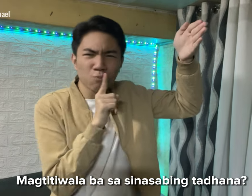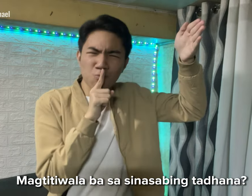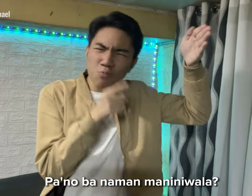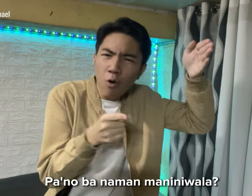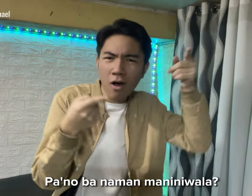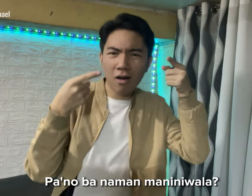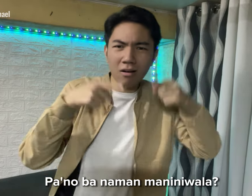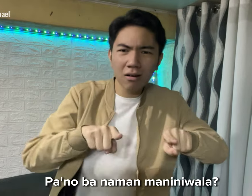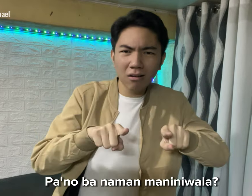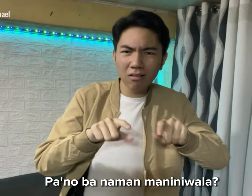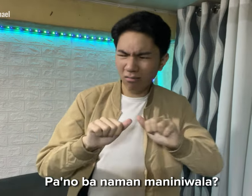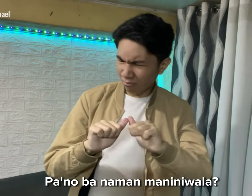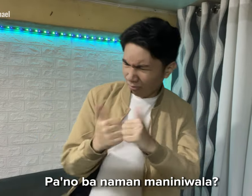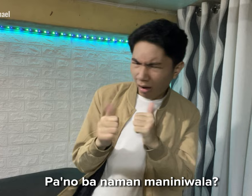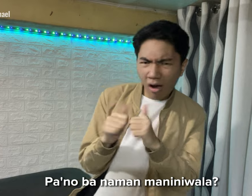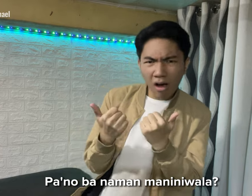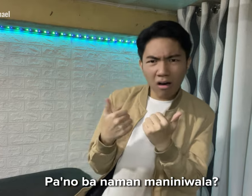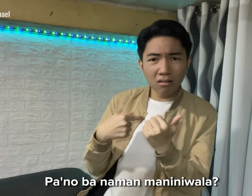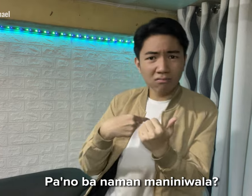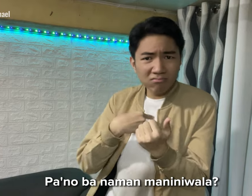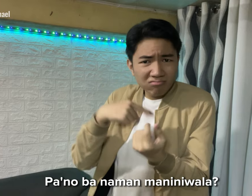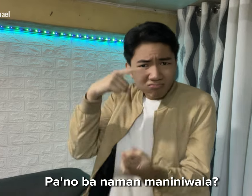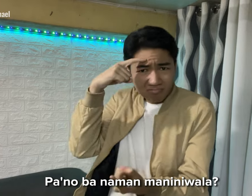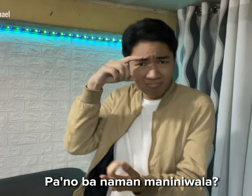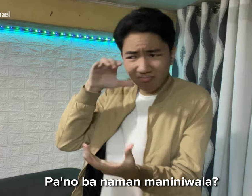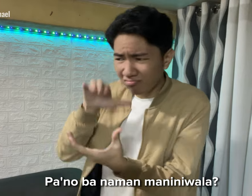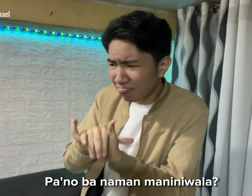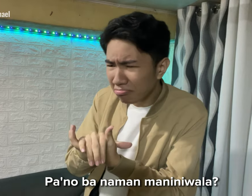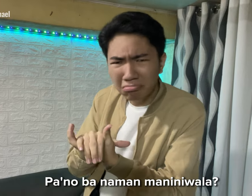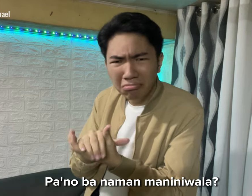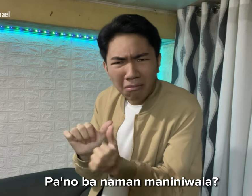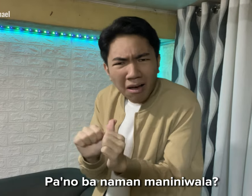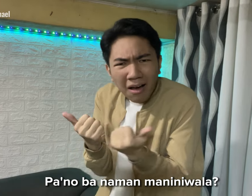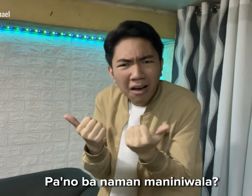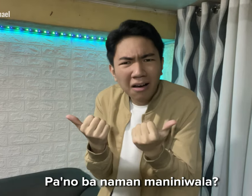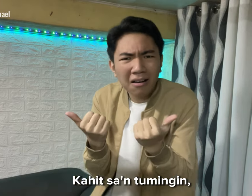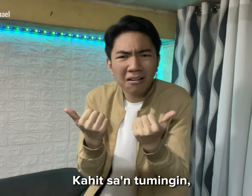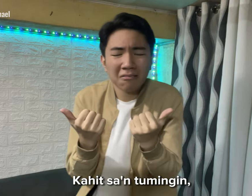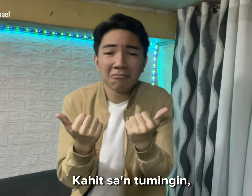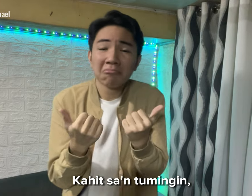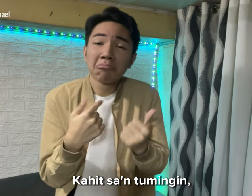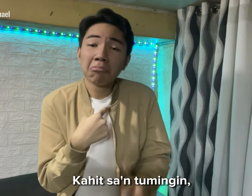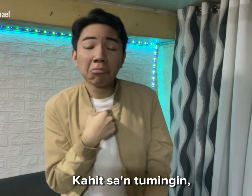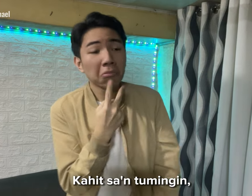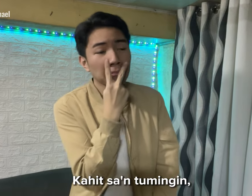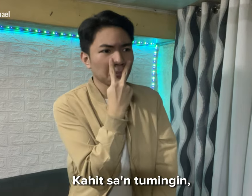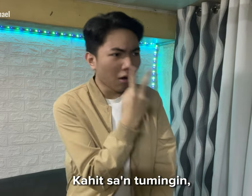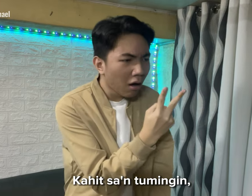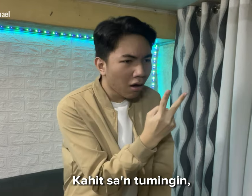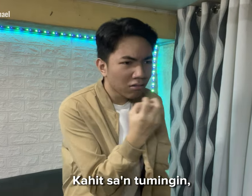How will I believe it? When I look around,